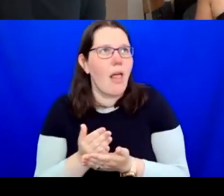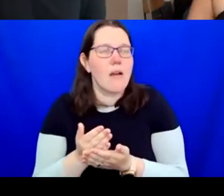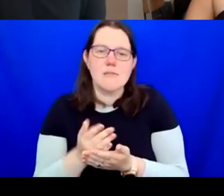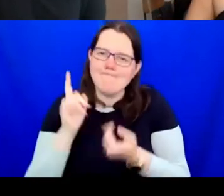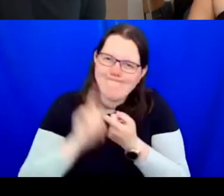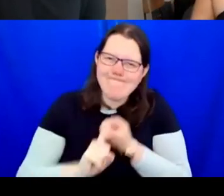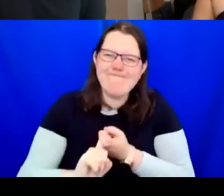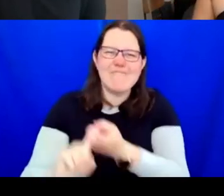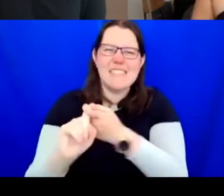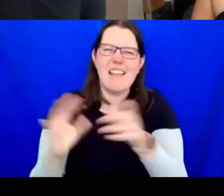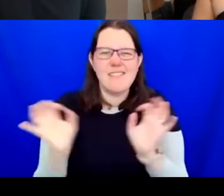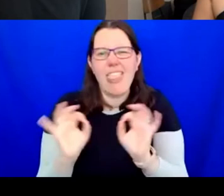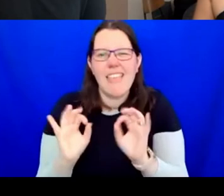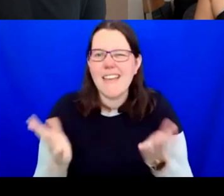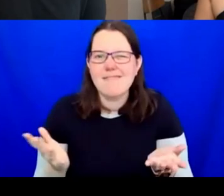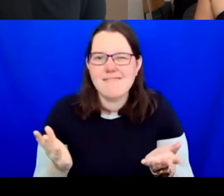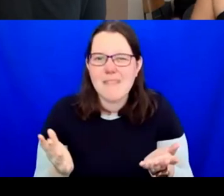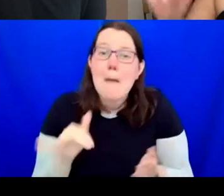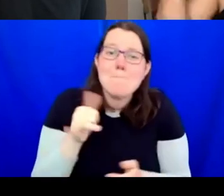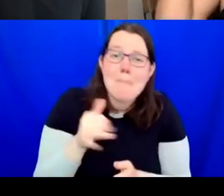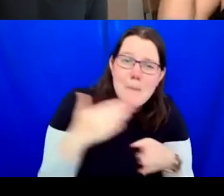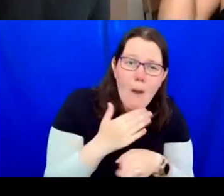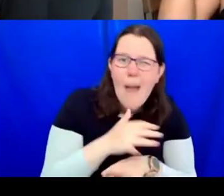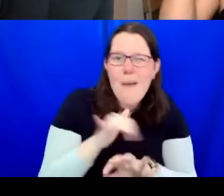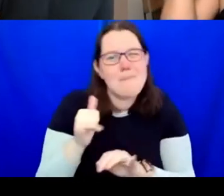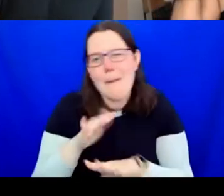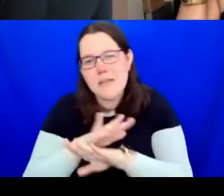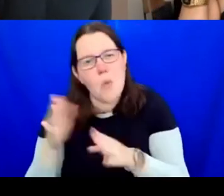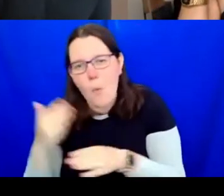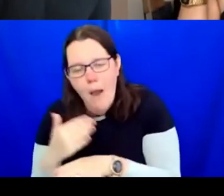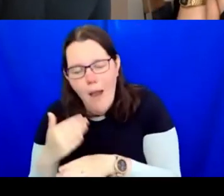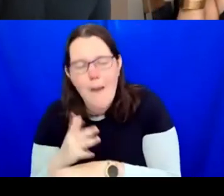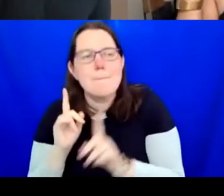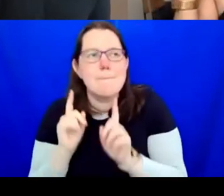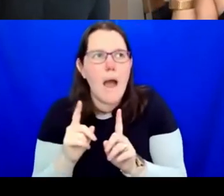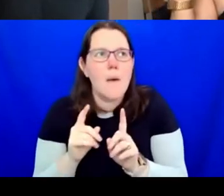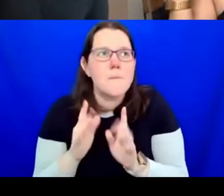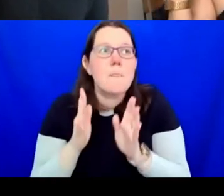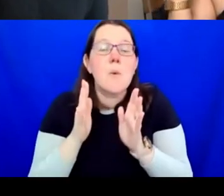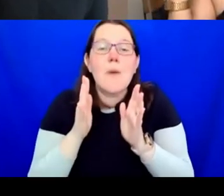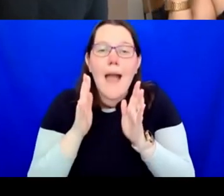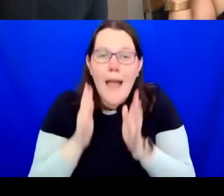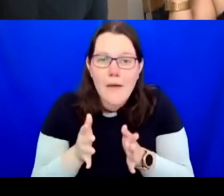but it has to be driven for me with an interest that the public want to take part. I'm not talking